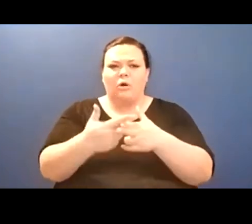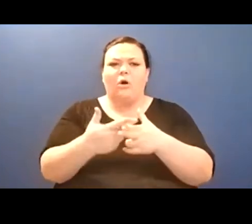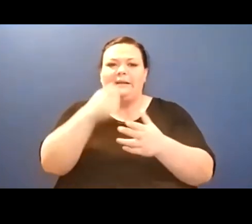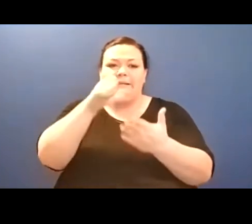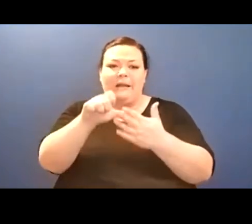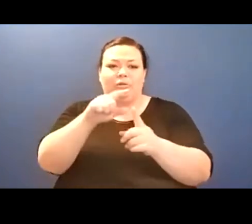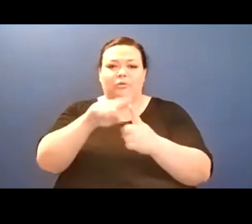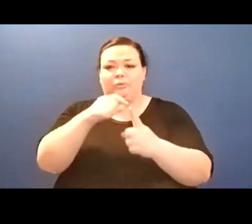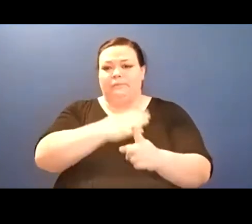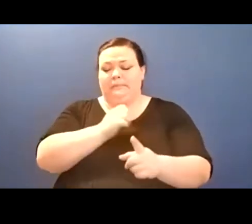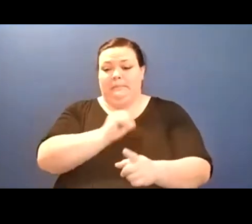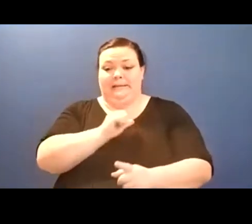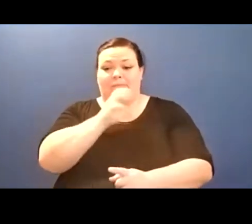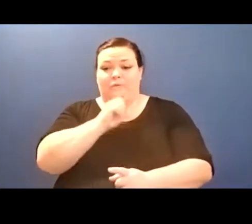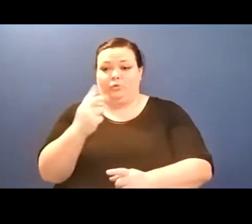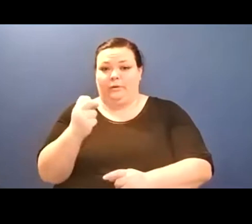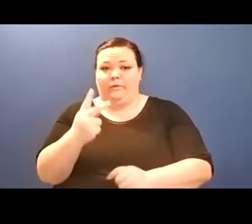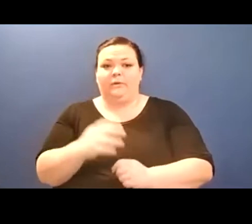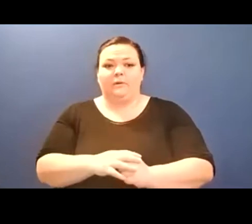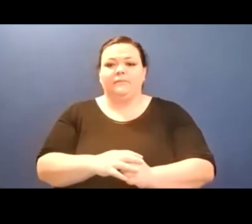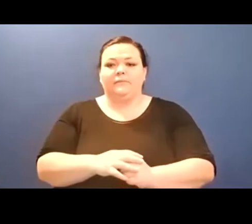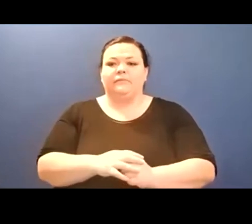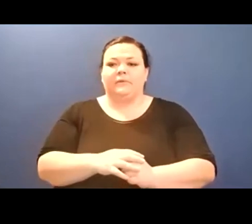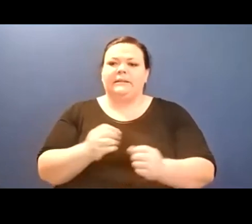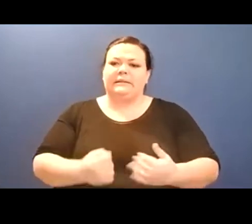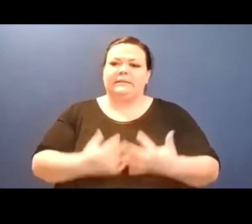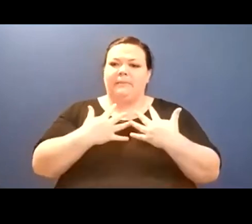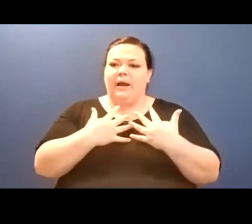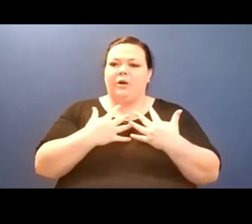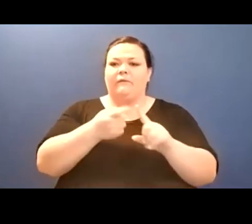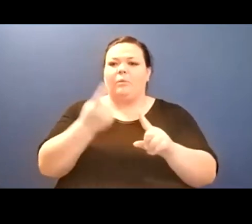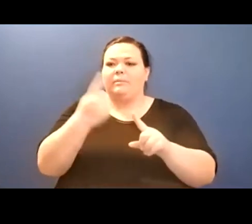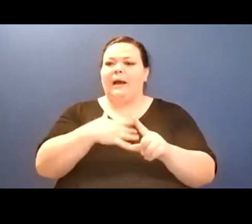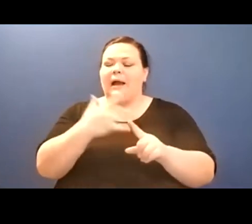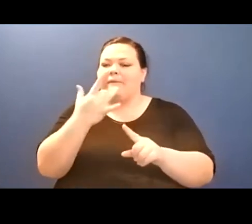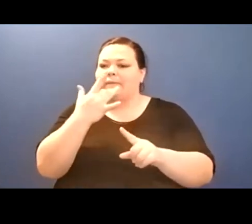it's about the fact there is literally no one in your life you can trust with your magic.//